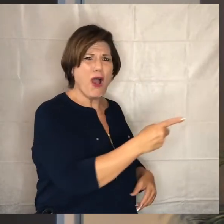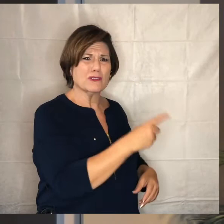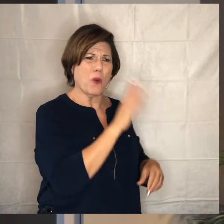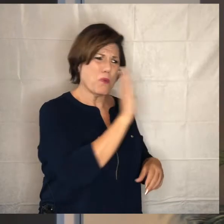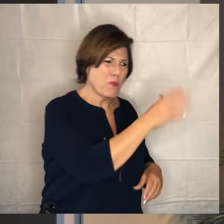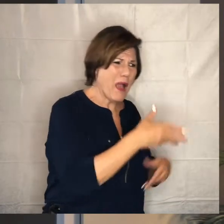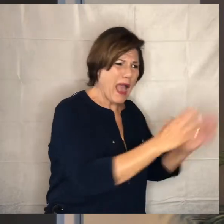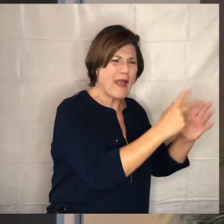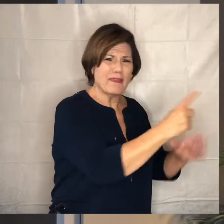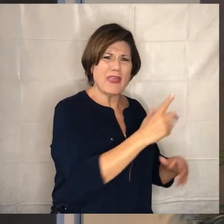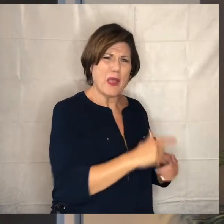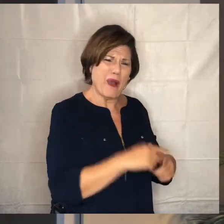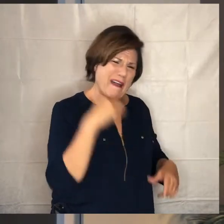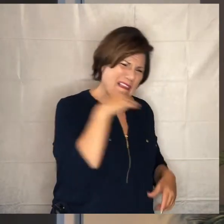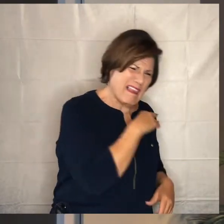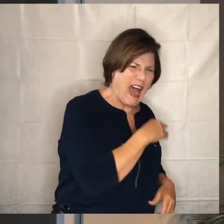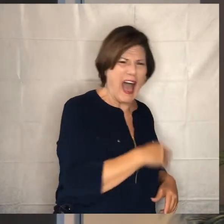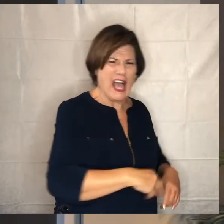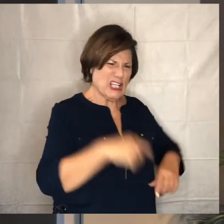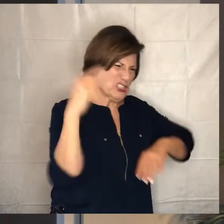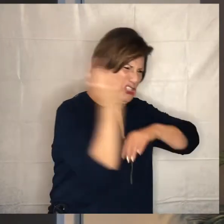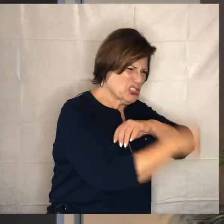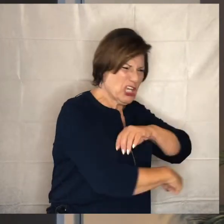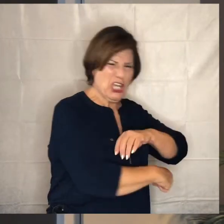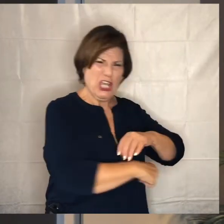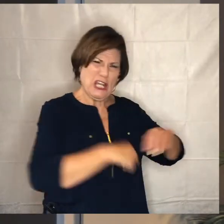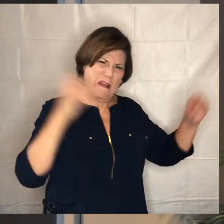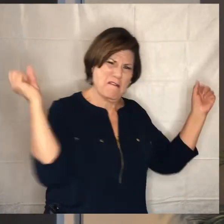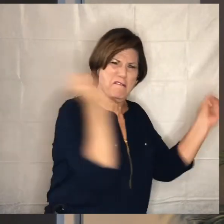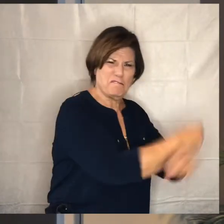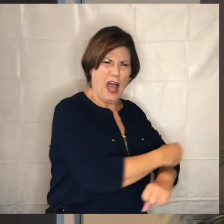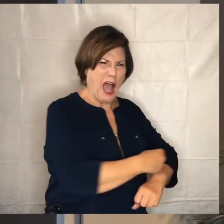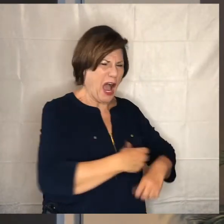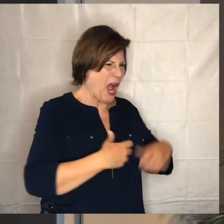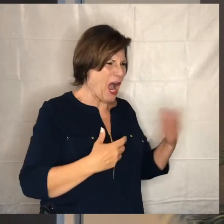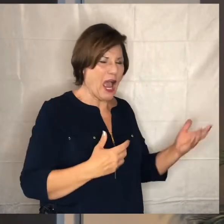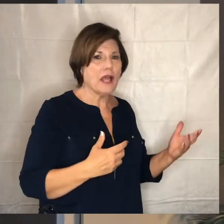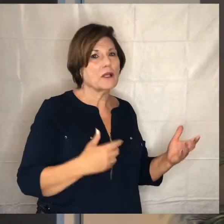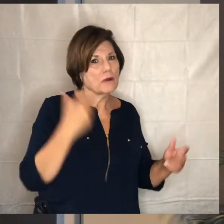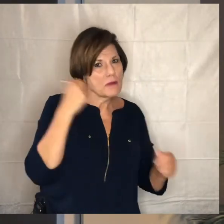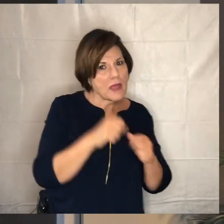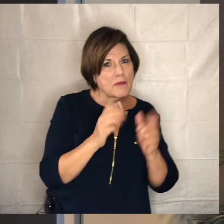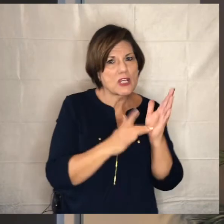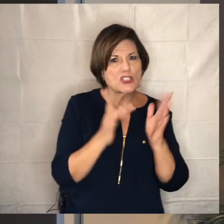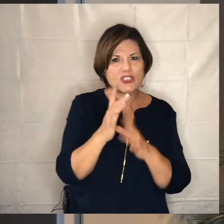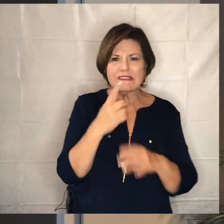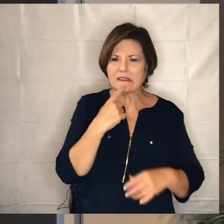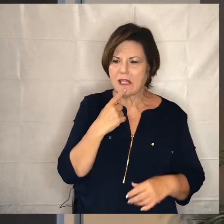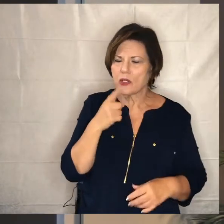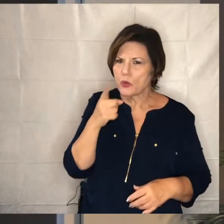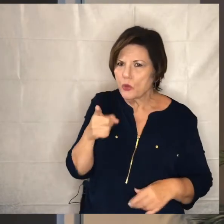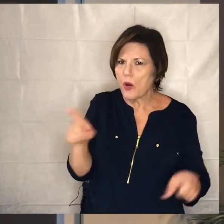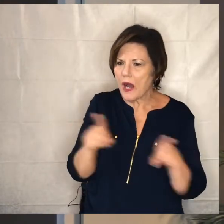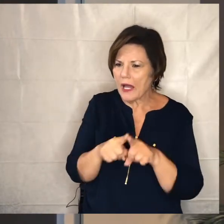they will scratch they will fight and as jesus left of sheep amongst the wolves we have to figure out a way to